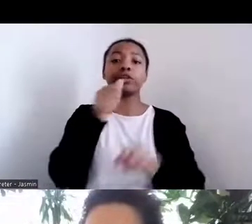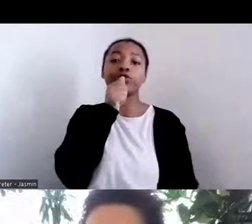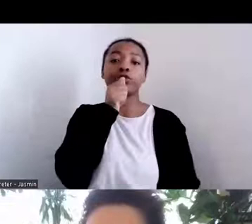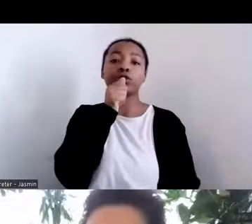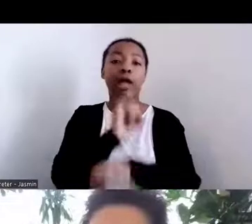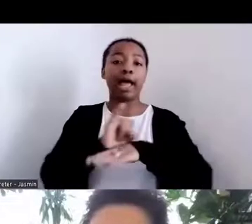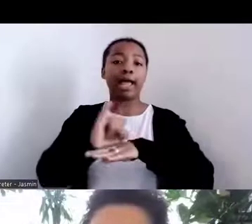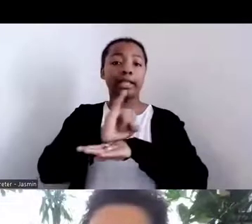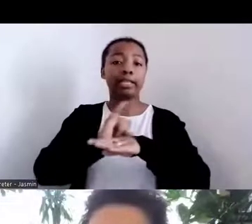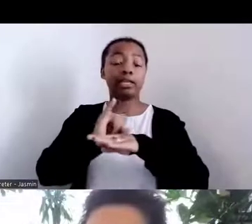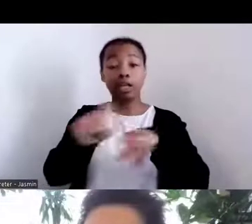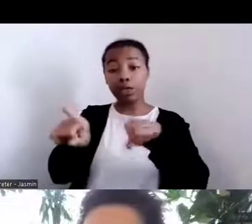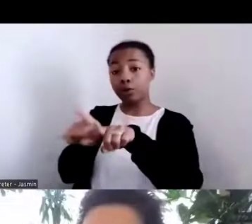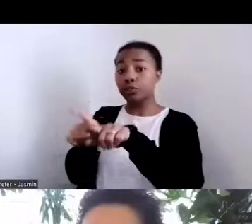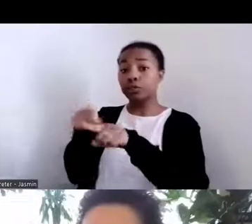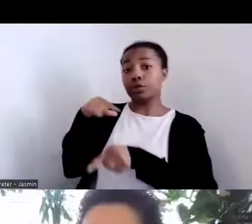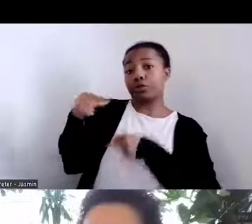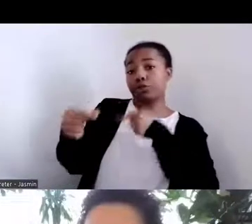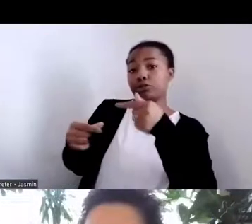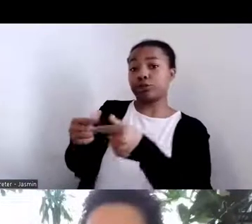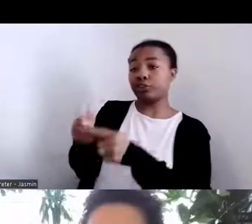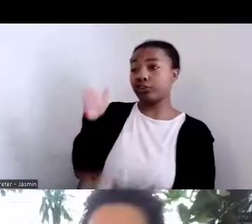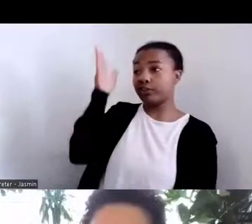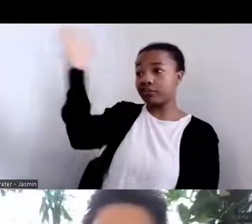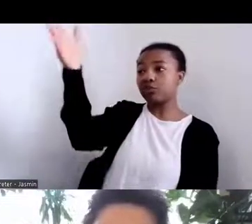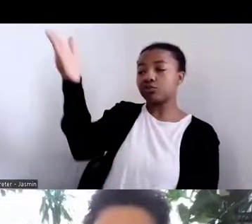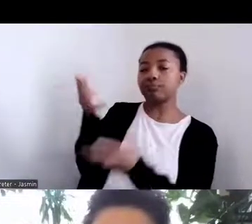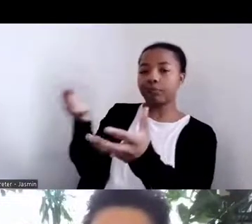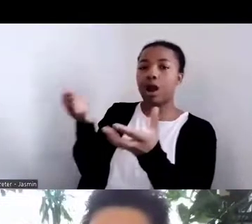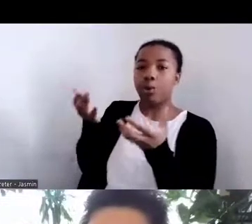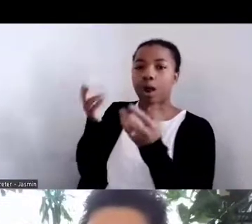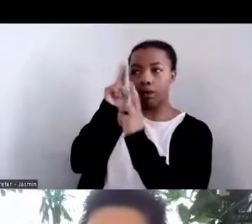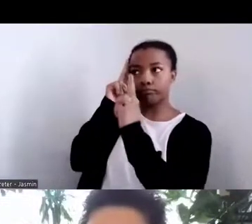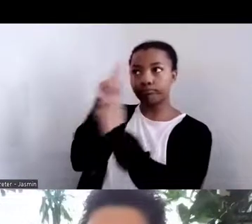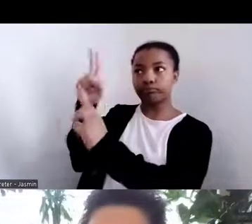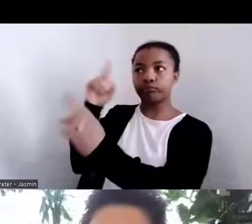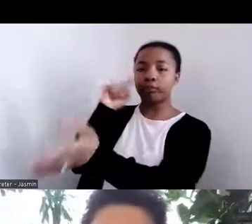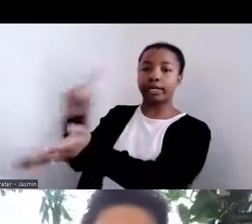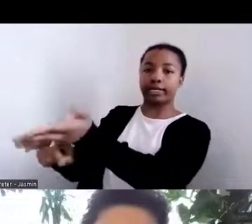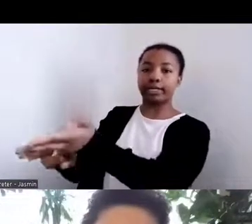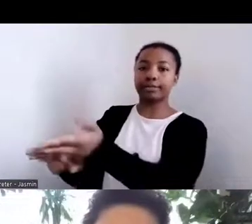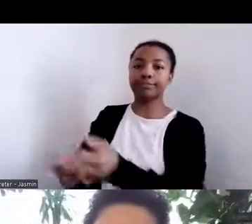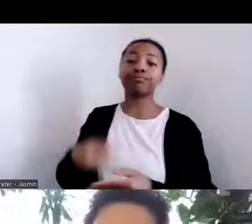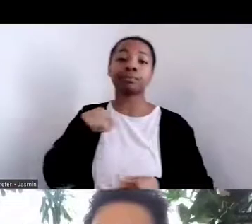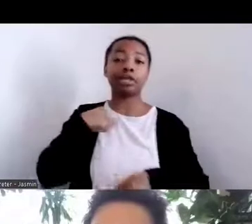We also recognize them. Like I said, I'm in the Four Corners area in Dinétah, which